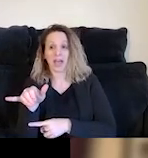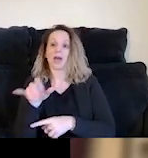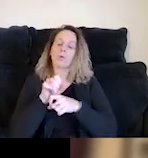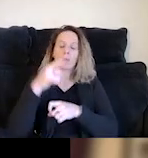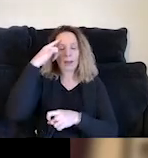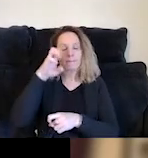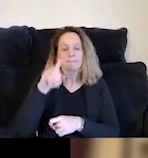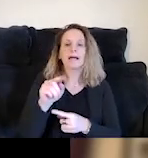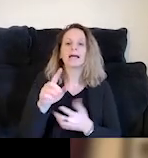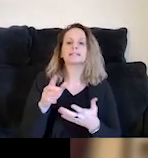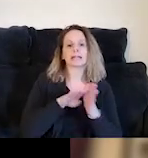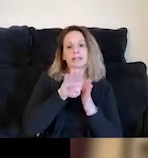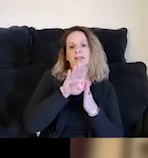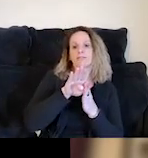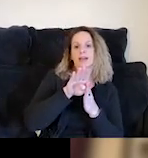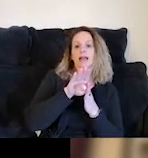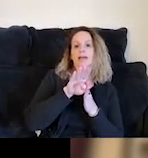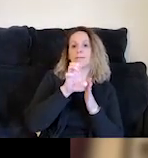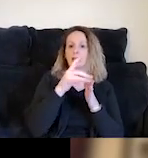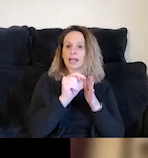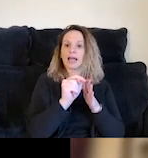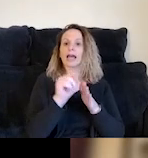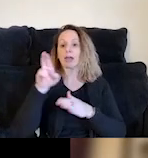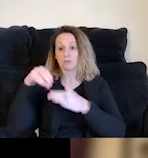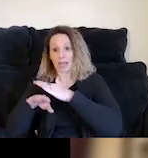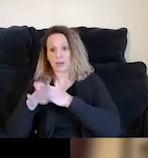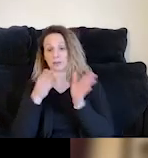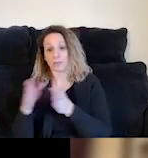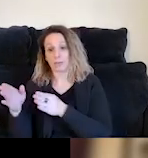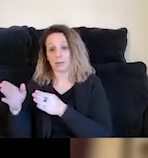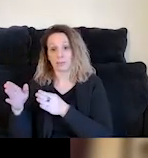and on developing an exit and reentry plan